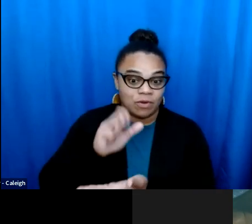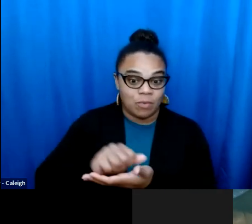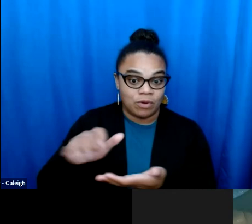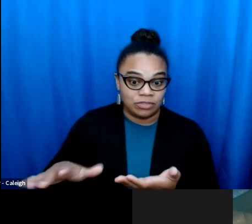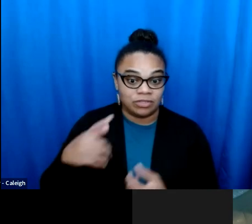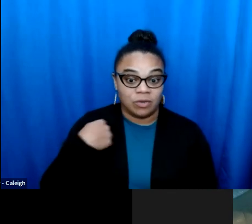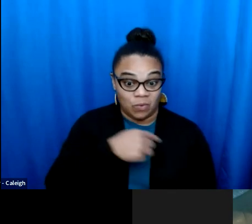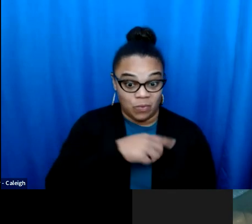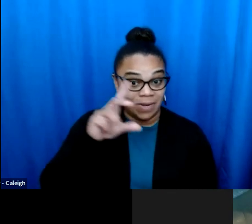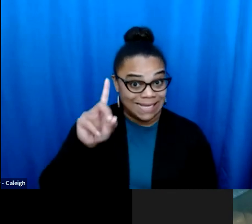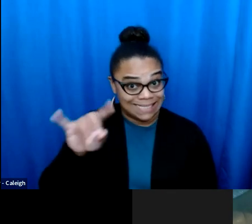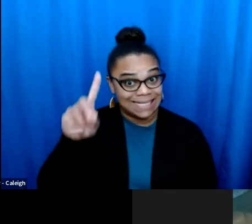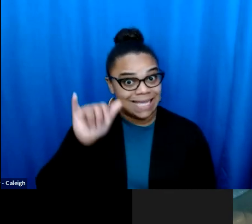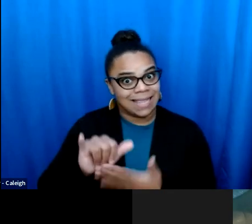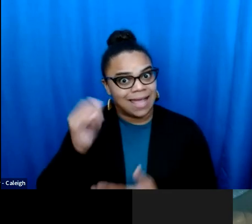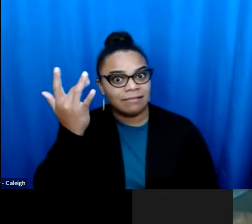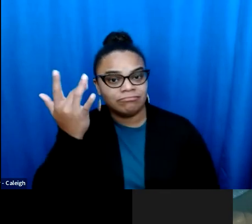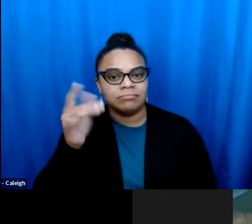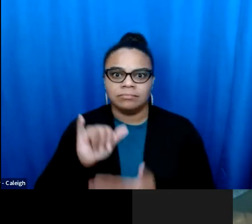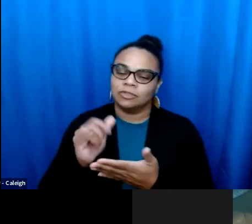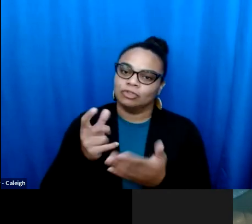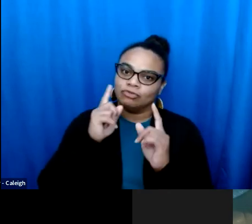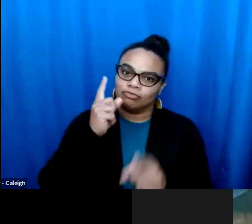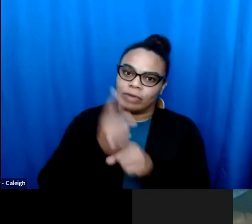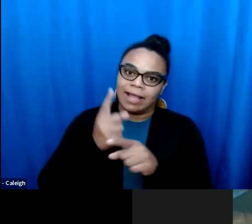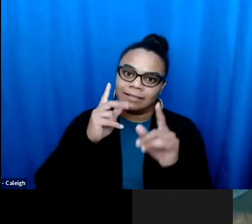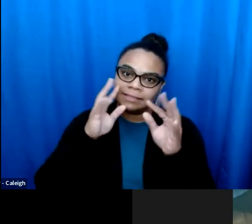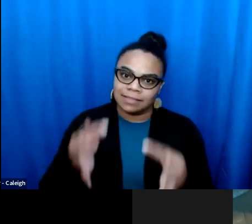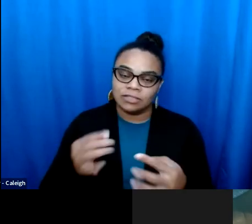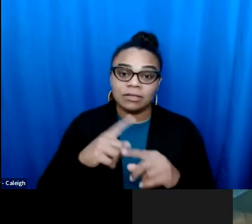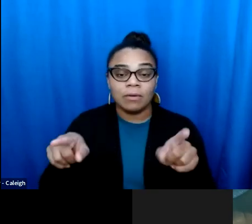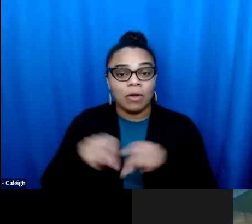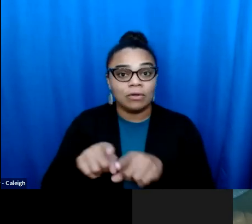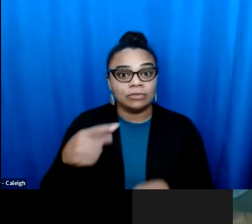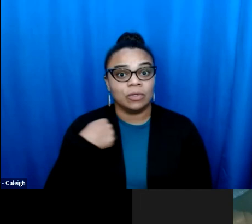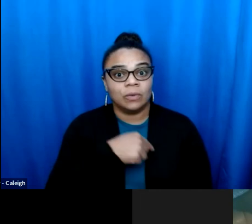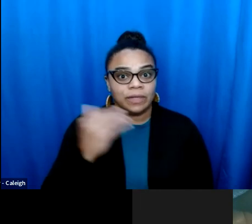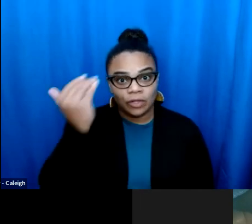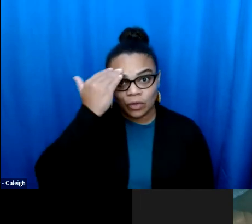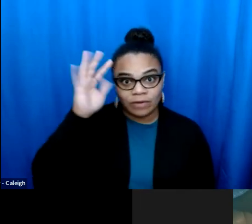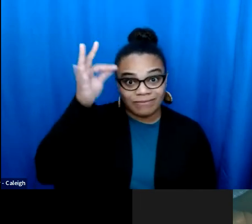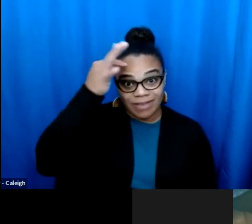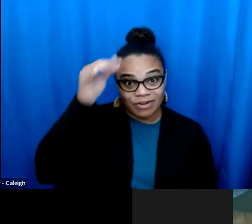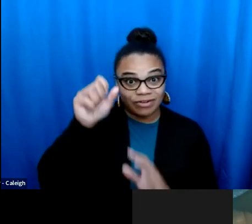included a right to access reproductive [broken audio]. We did